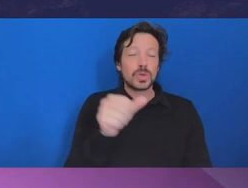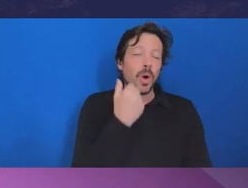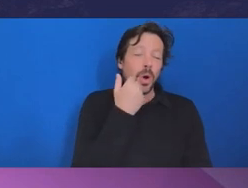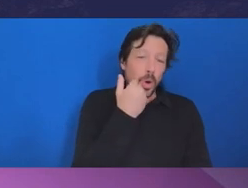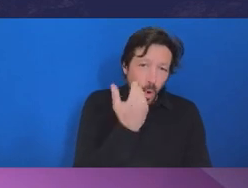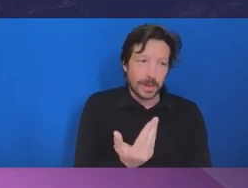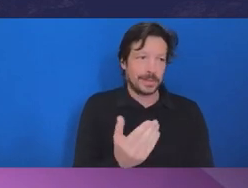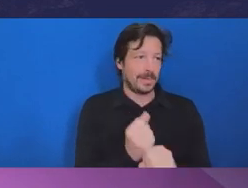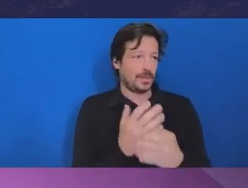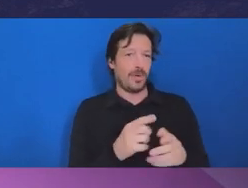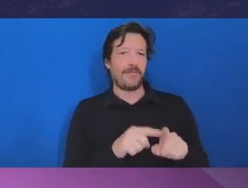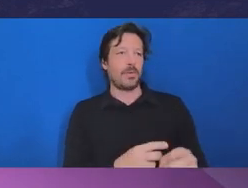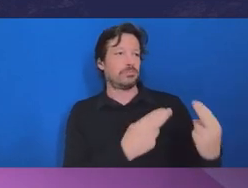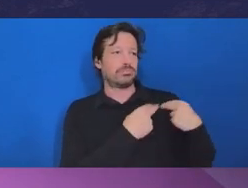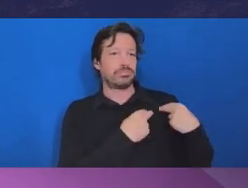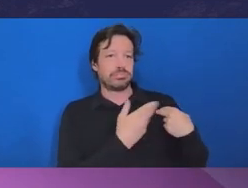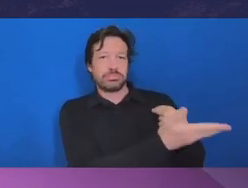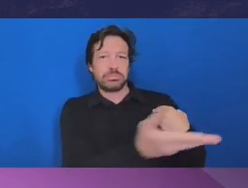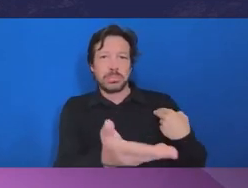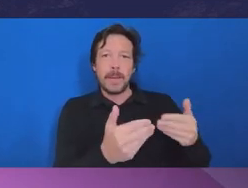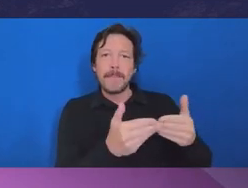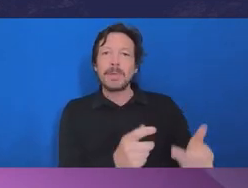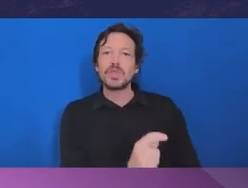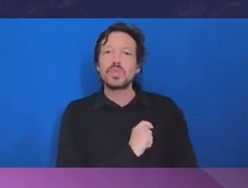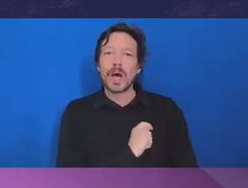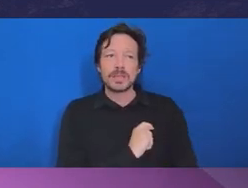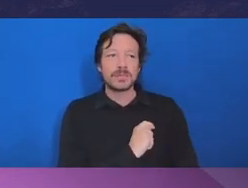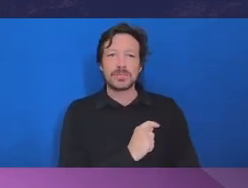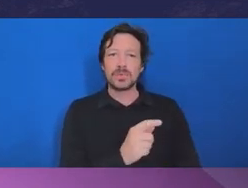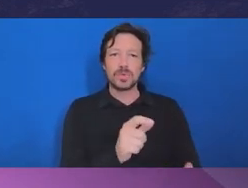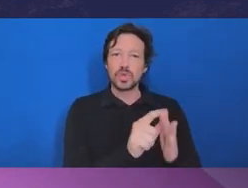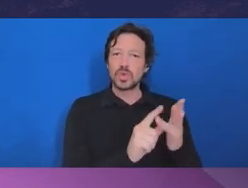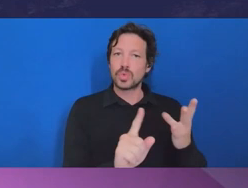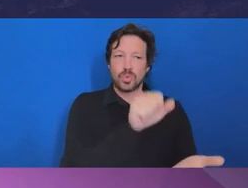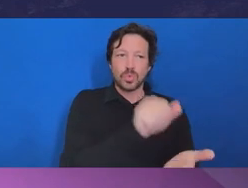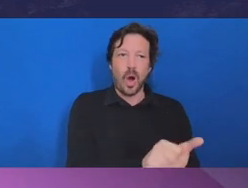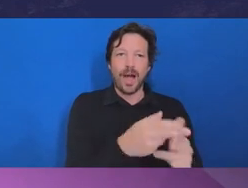to the public trust to ensure that it serves the public interest.